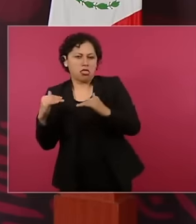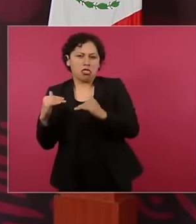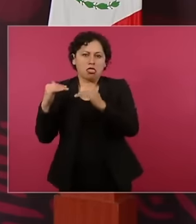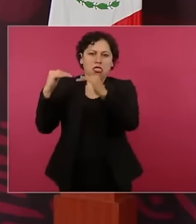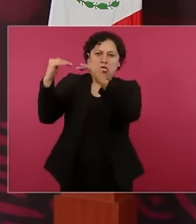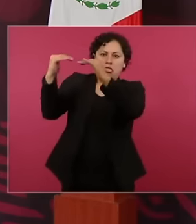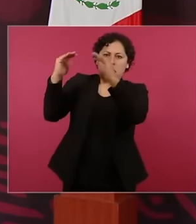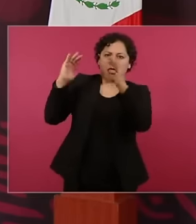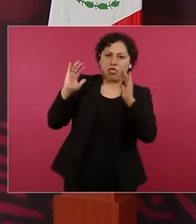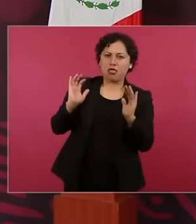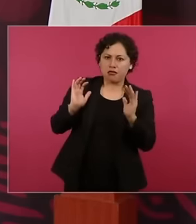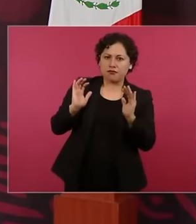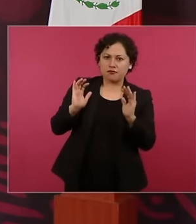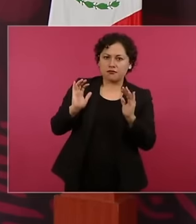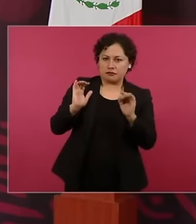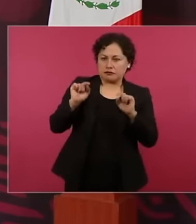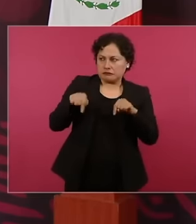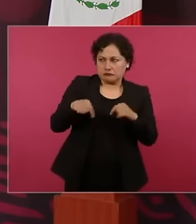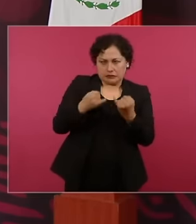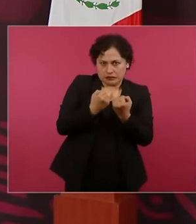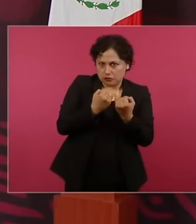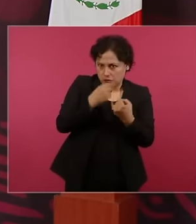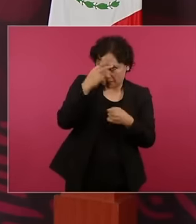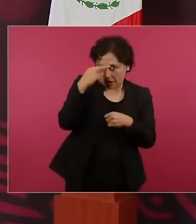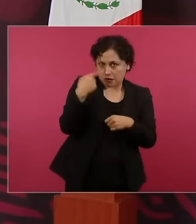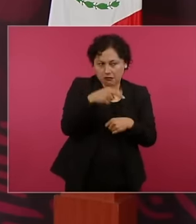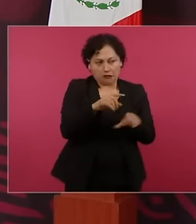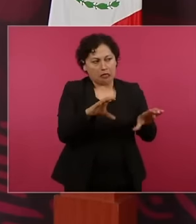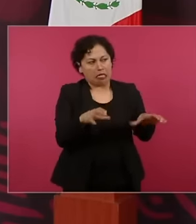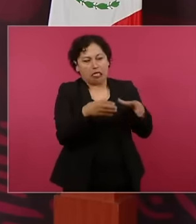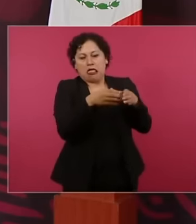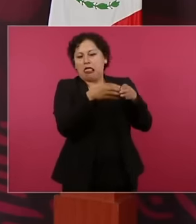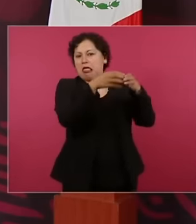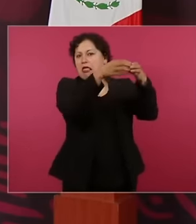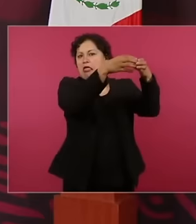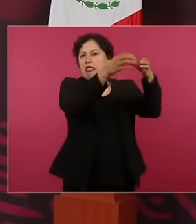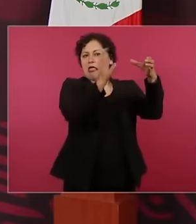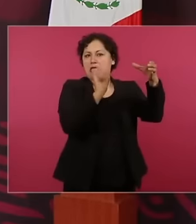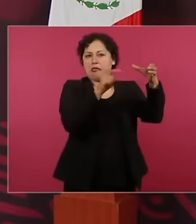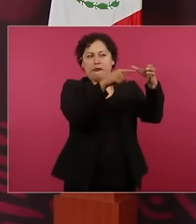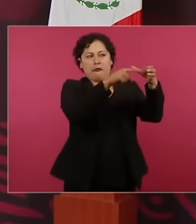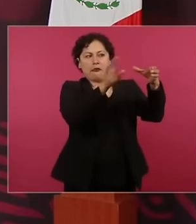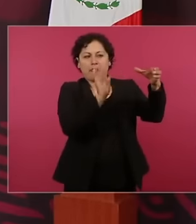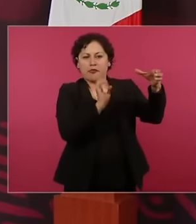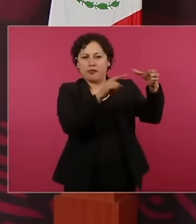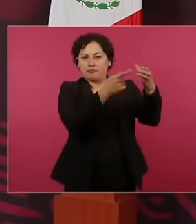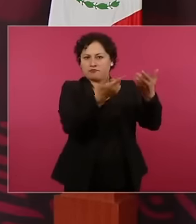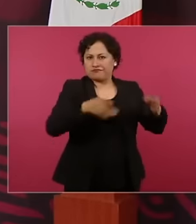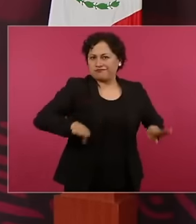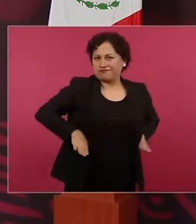of Spain, the conservatism of Mexico, conservatism in the world and another thing is